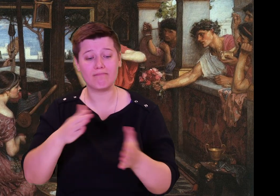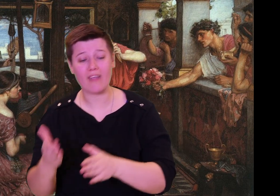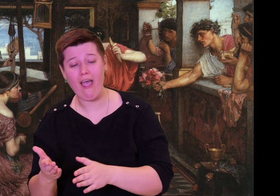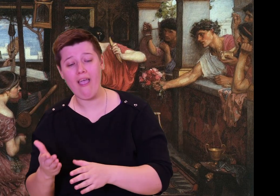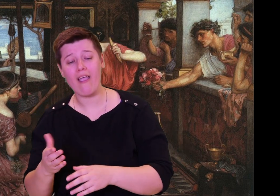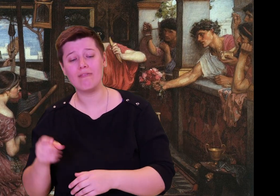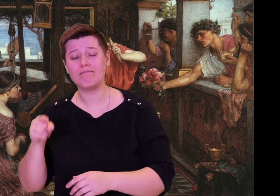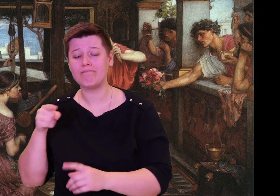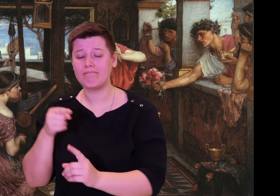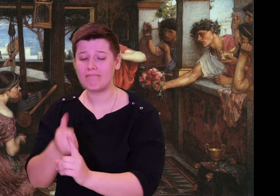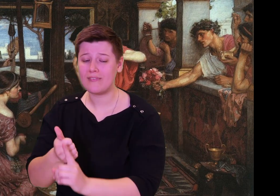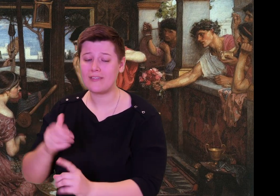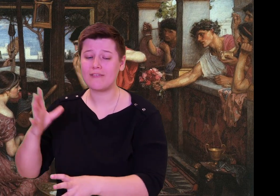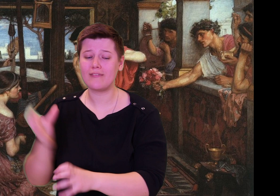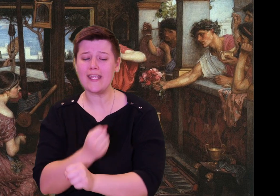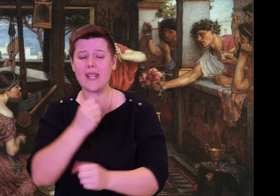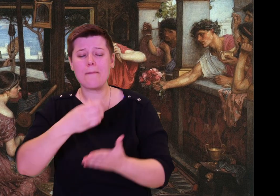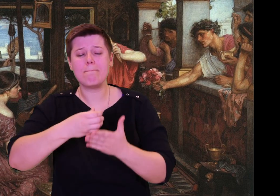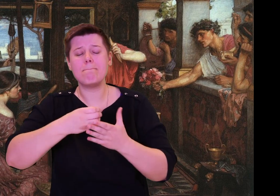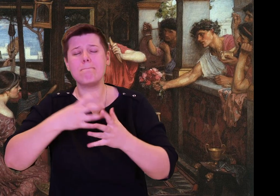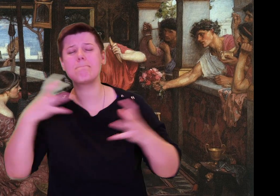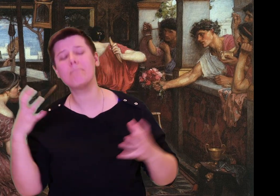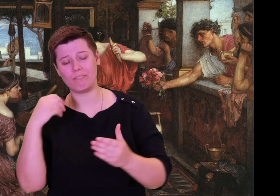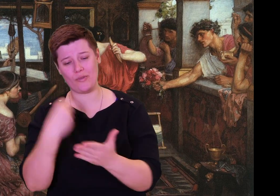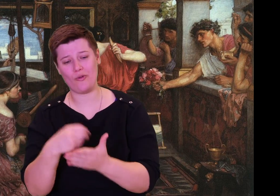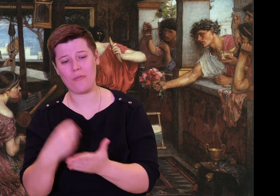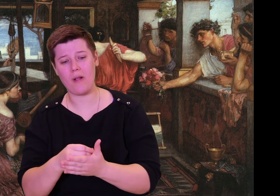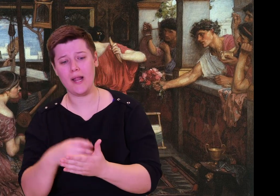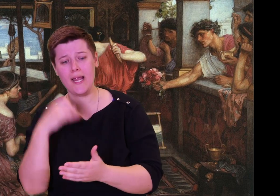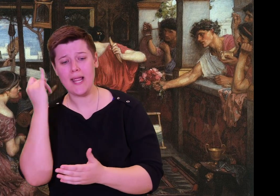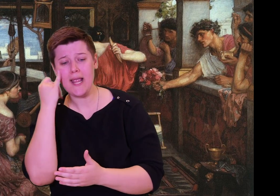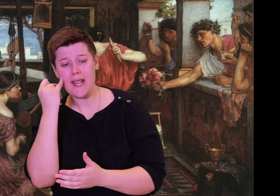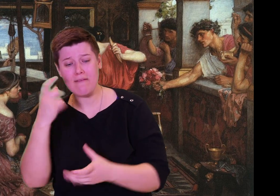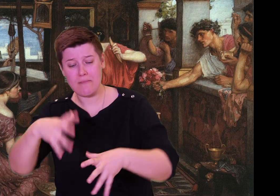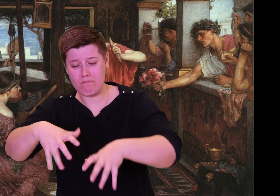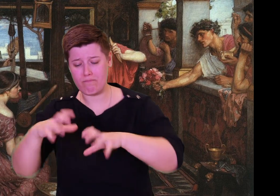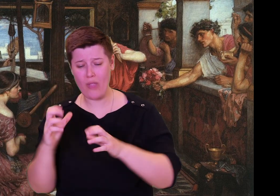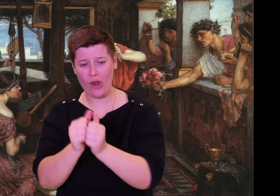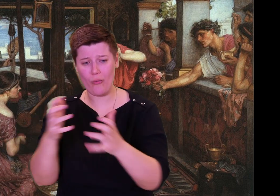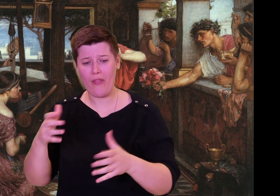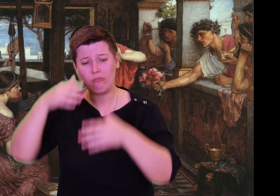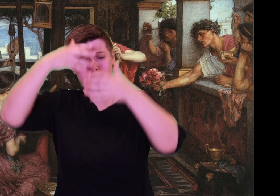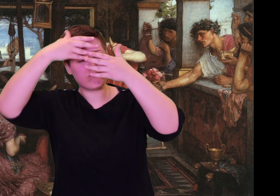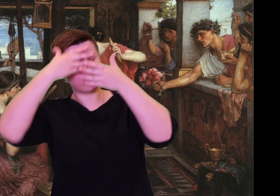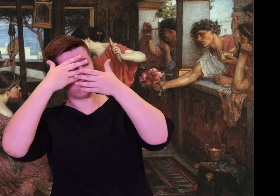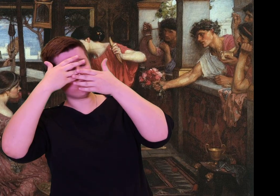reproach me if he were buried with no shroud. Please let me finish it!'